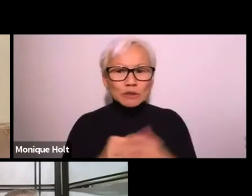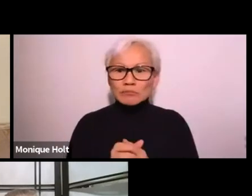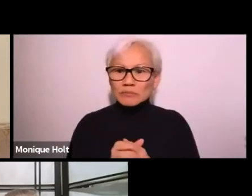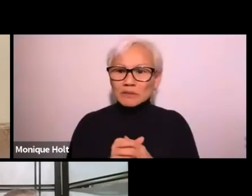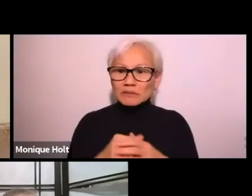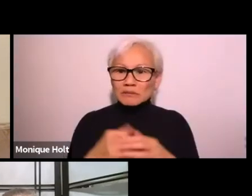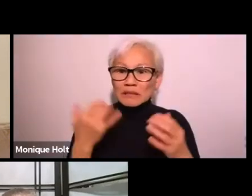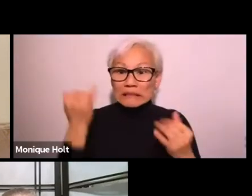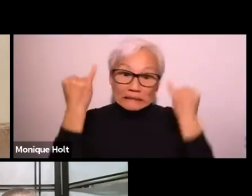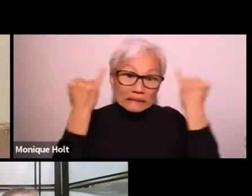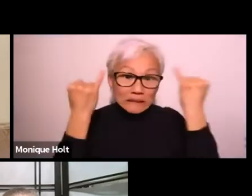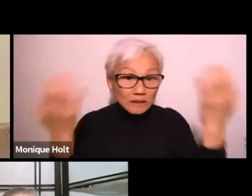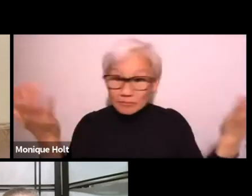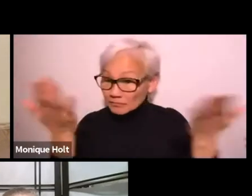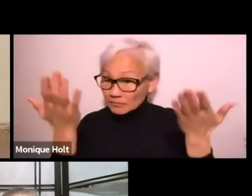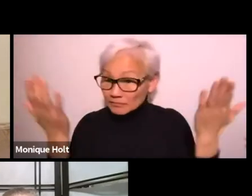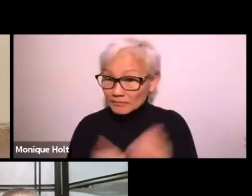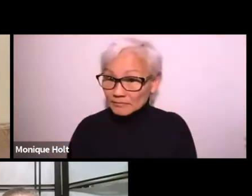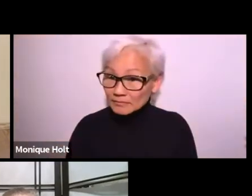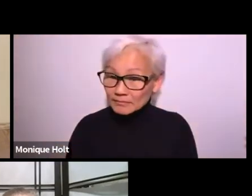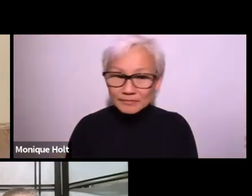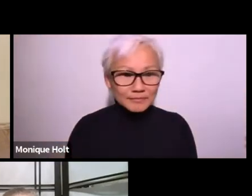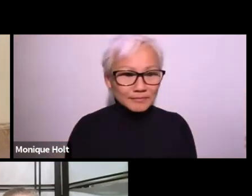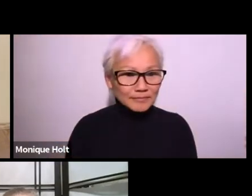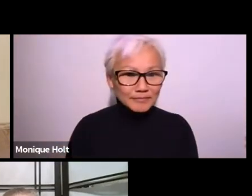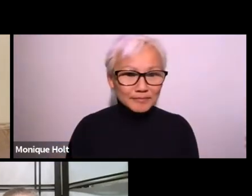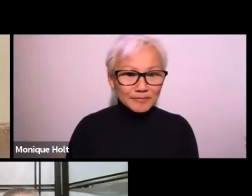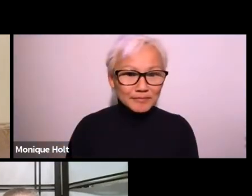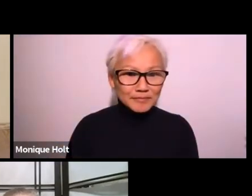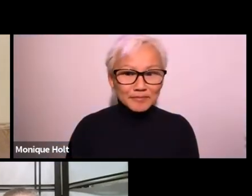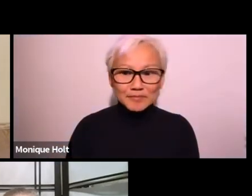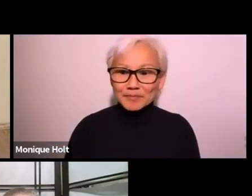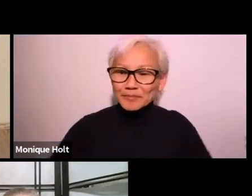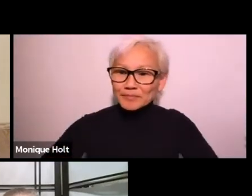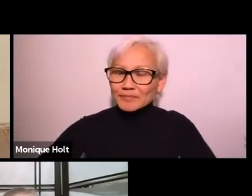Any thoughts, any concerns, any ideas that you've come across?